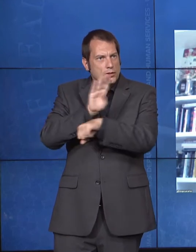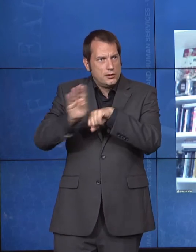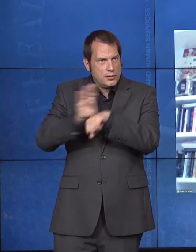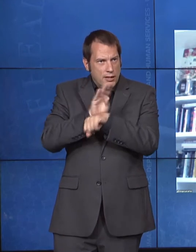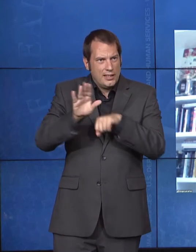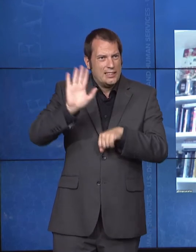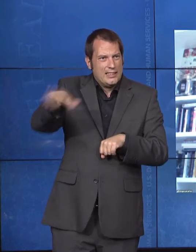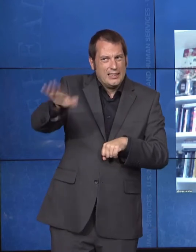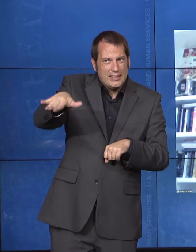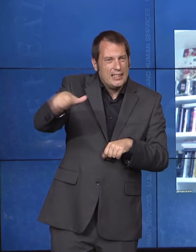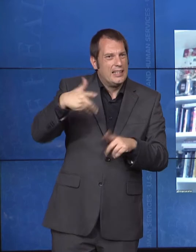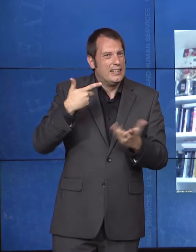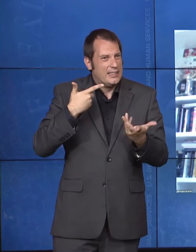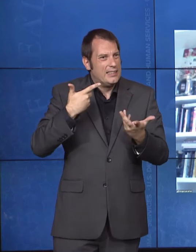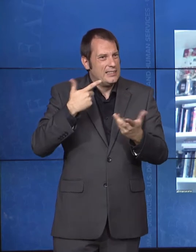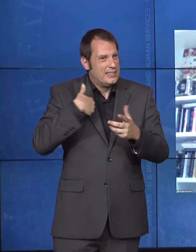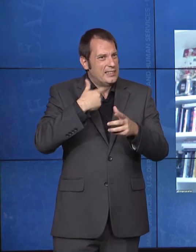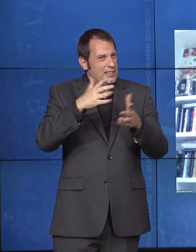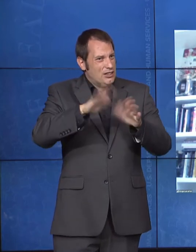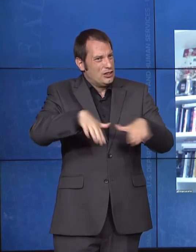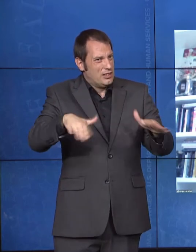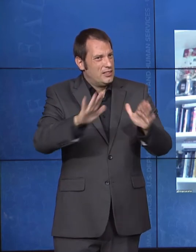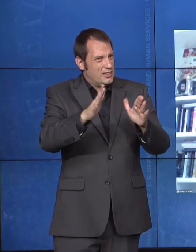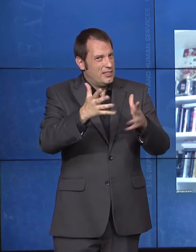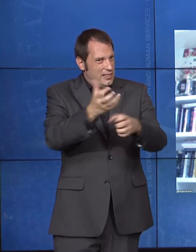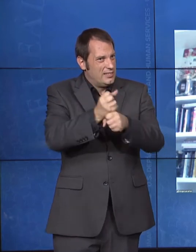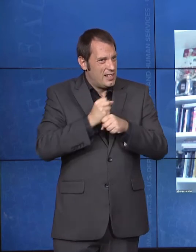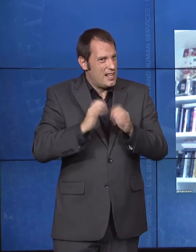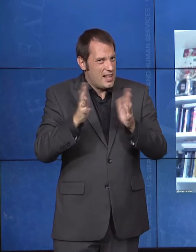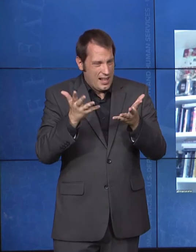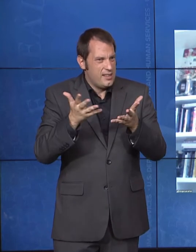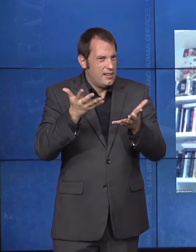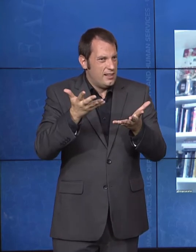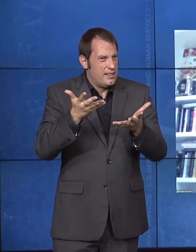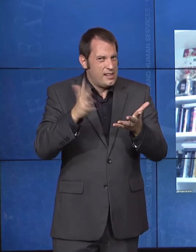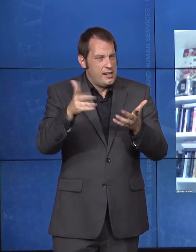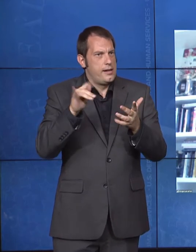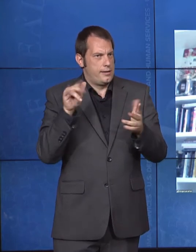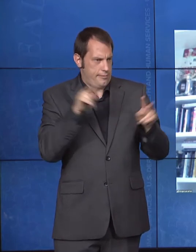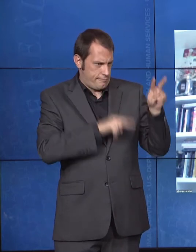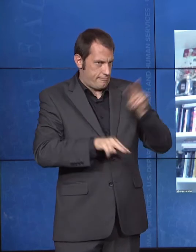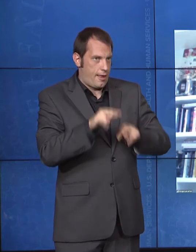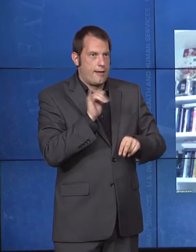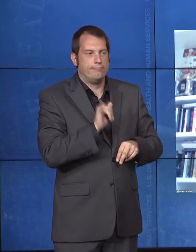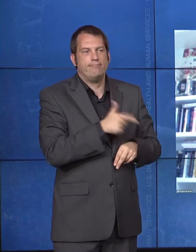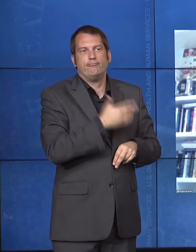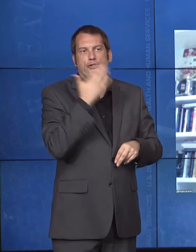of course fit to begin with. And she's a wonderful parent now. We have a video of her story as